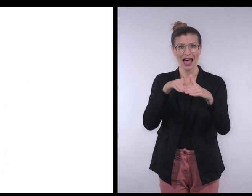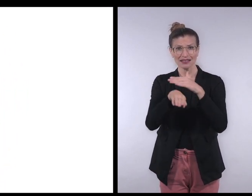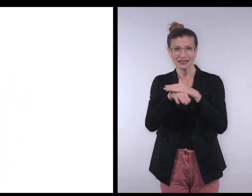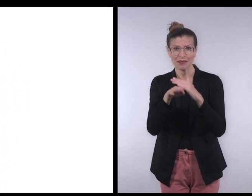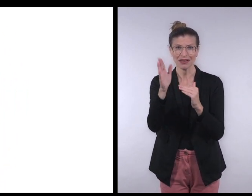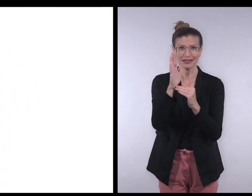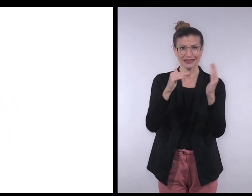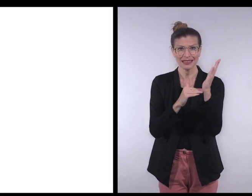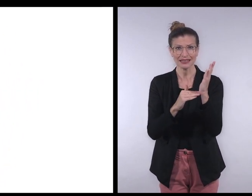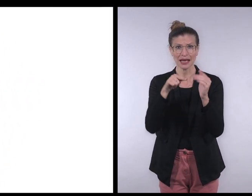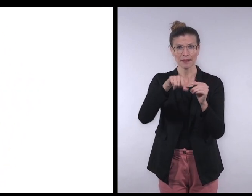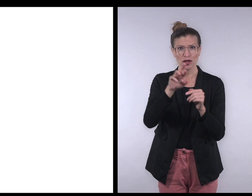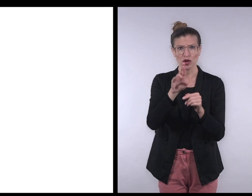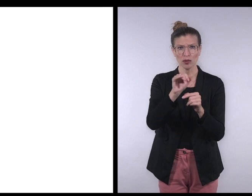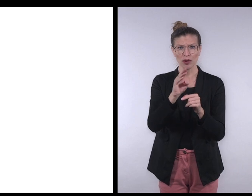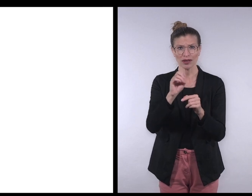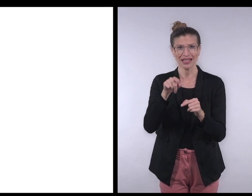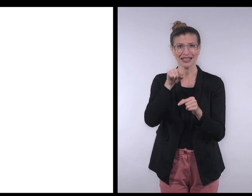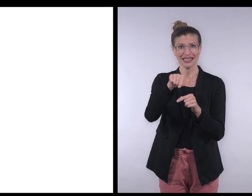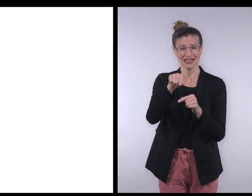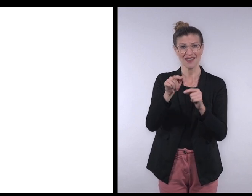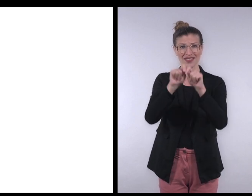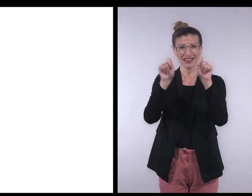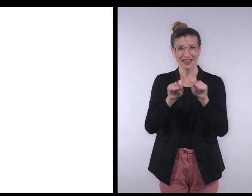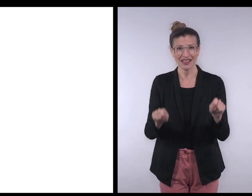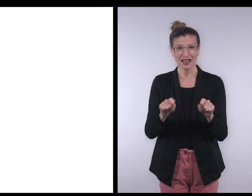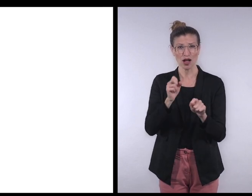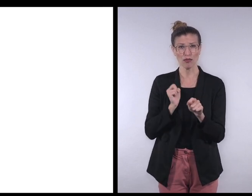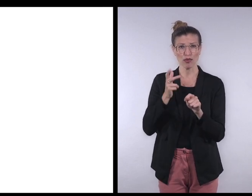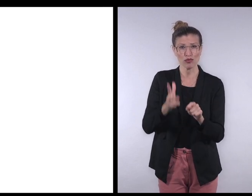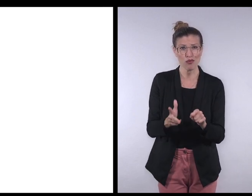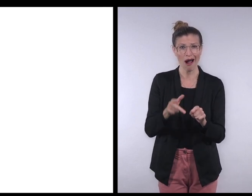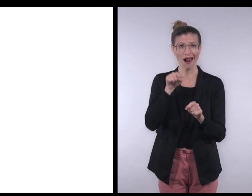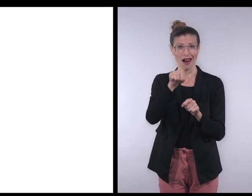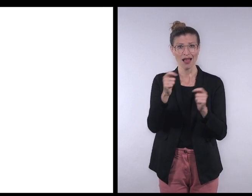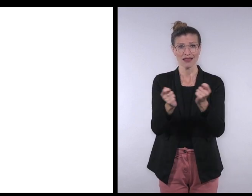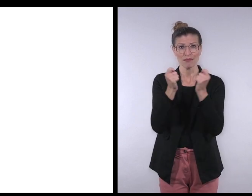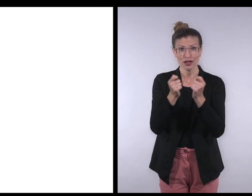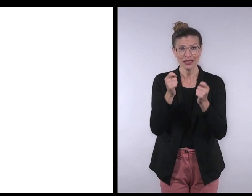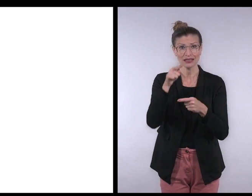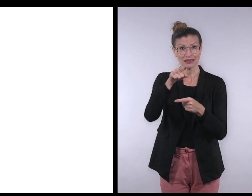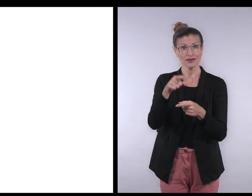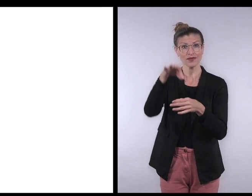Accessible vote system presented by Rui Coimbras, President of the Federation of Portuguese Cerebral Palsy Association.